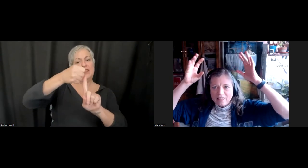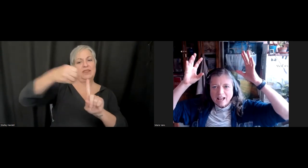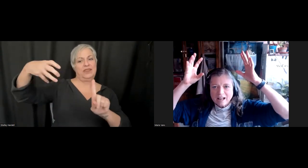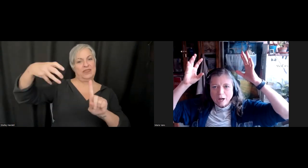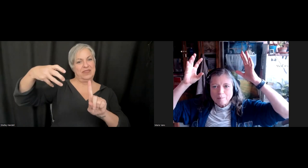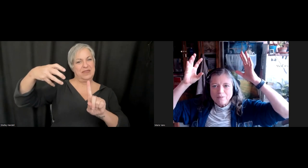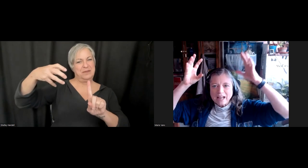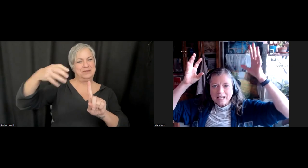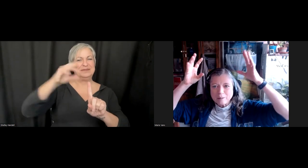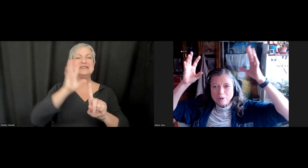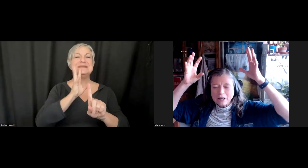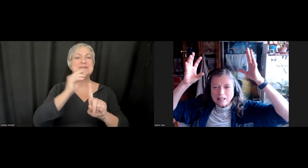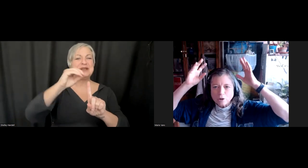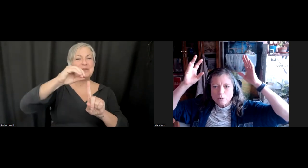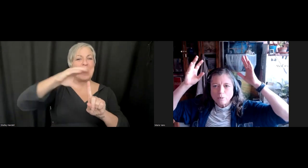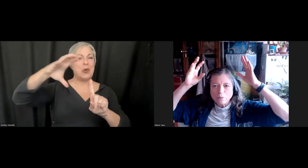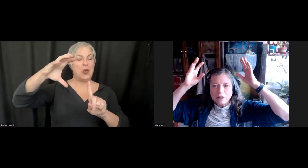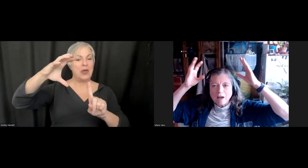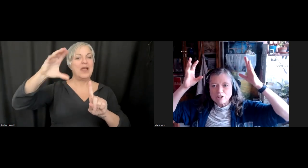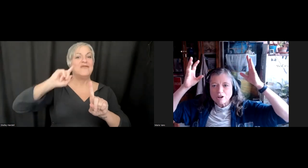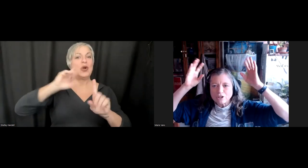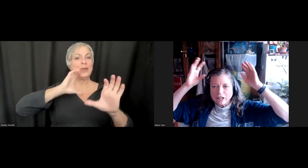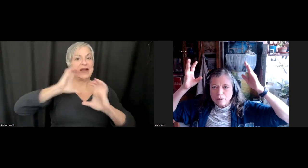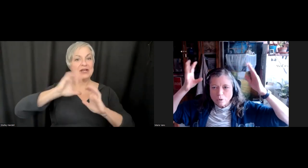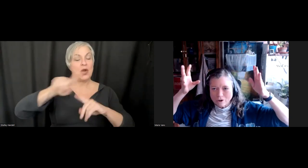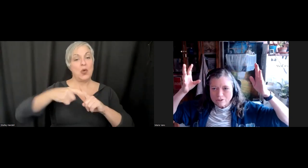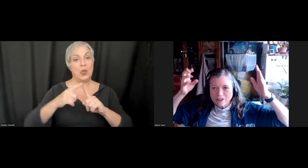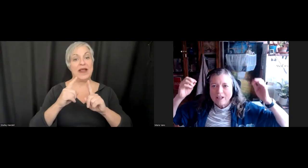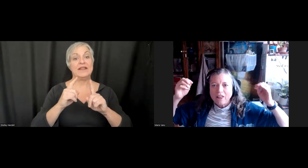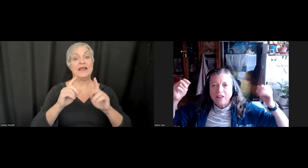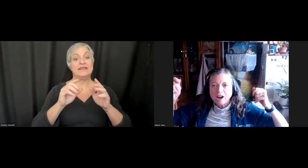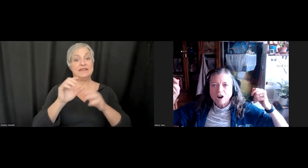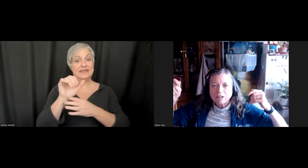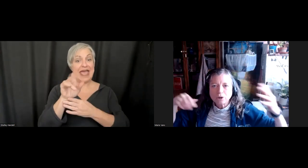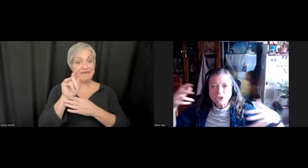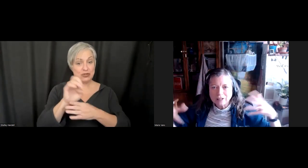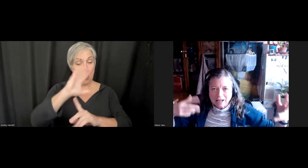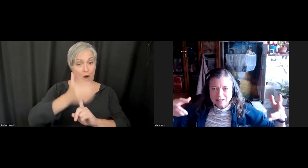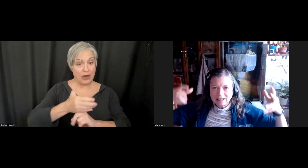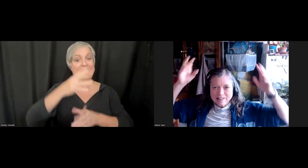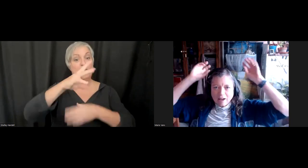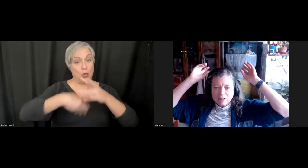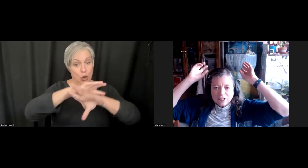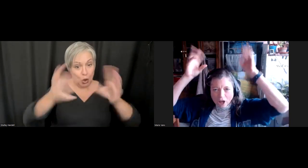that they can communicate. So when the avatars are in the-world, they are socializing and they have these thought